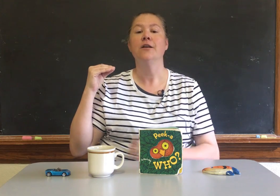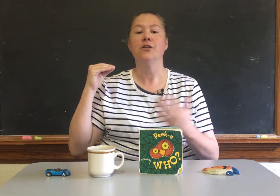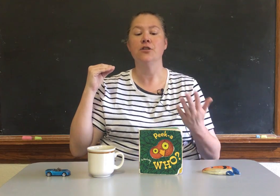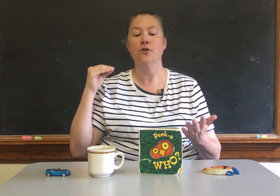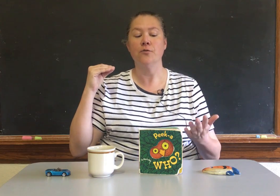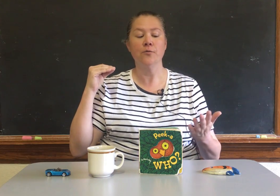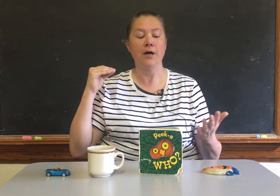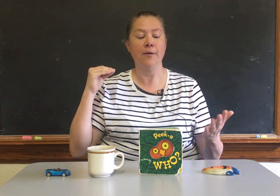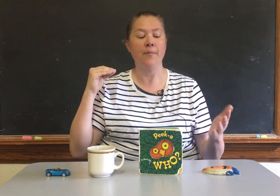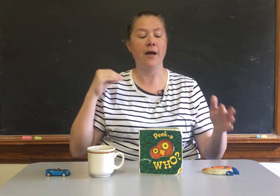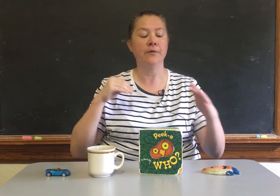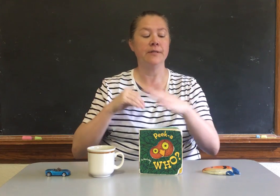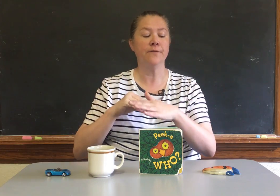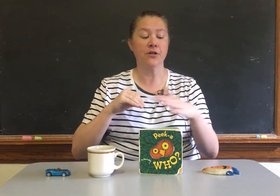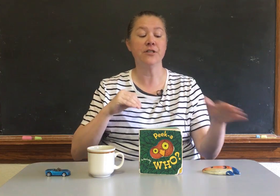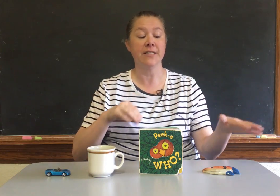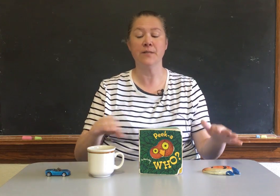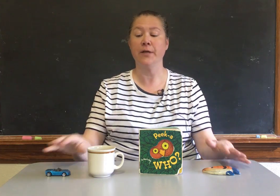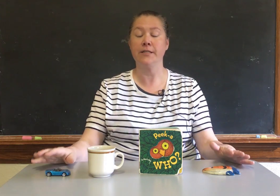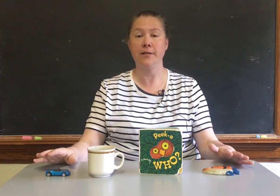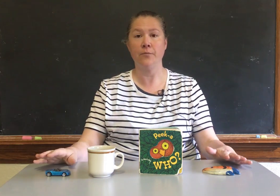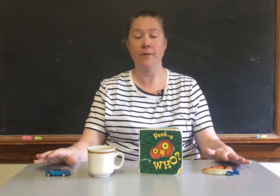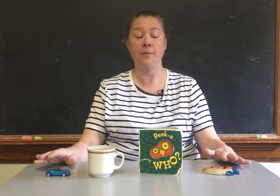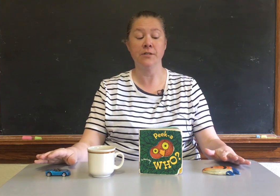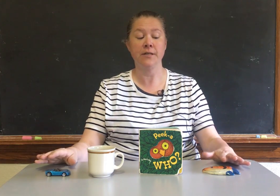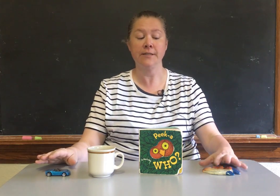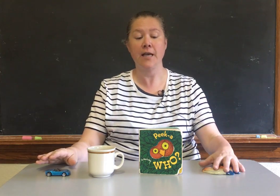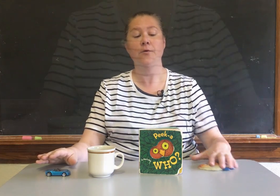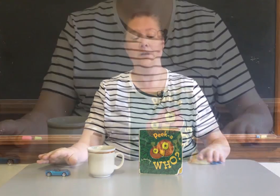So I would first explain to them. What objects on the table